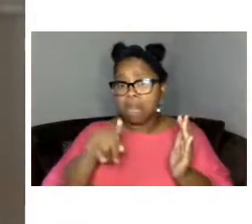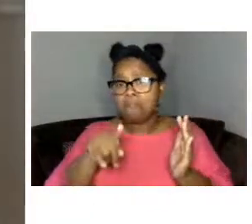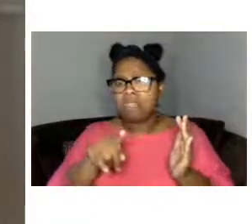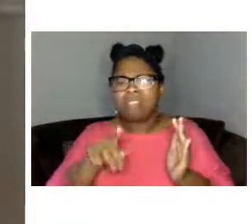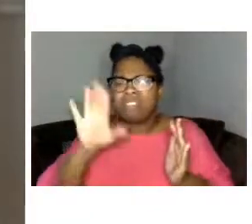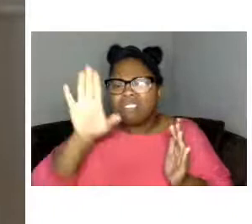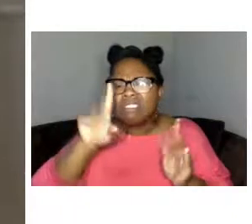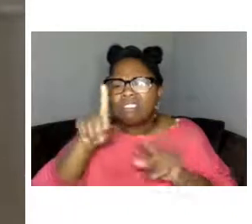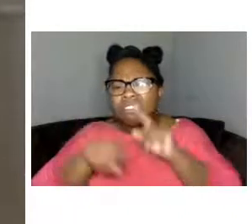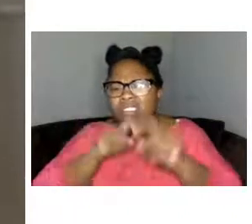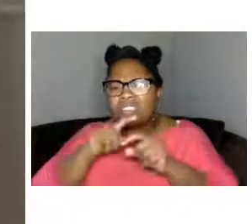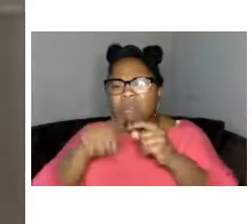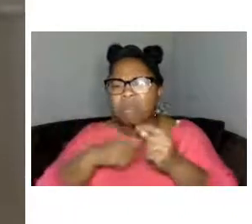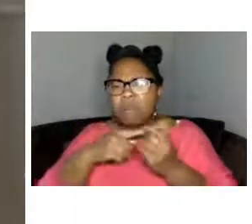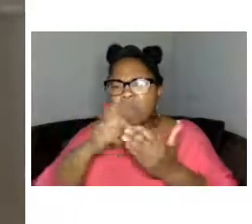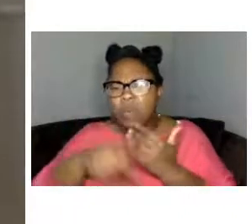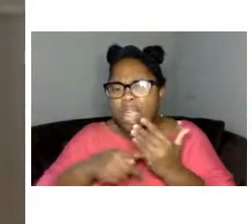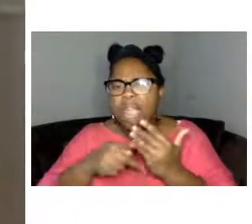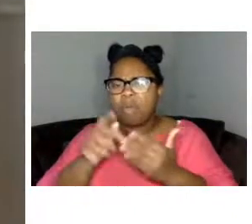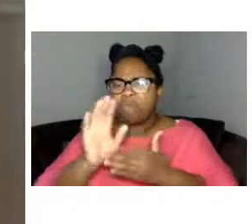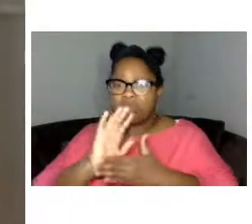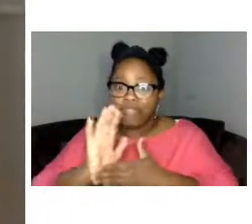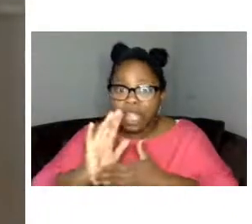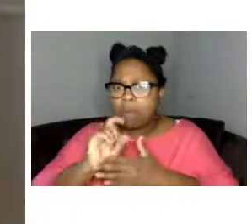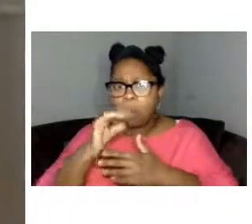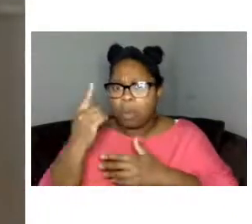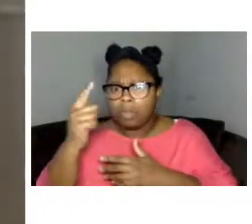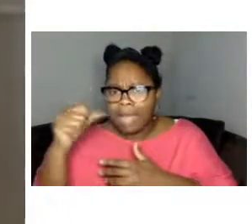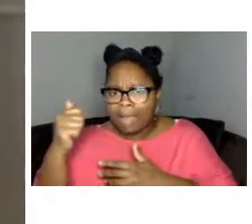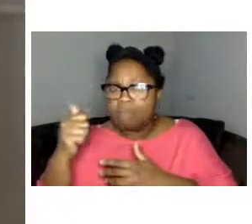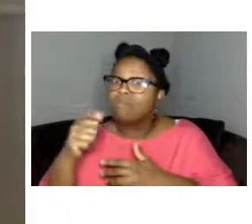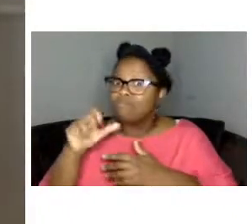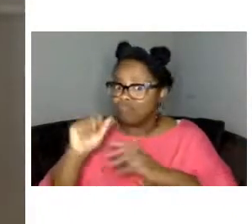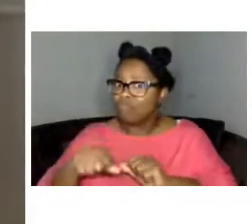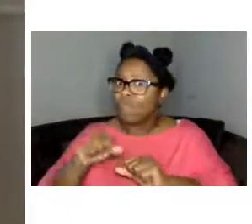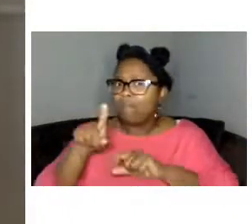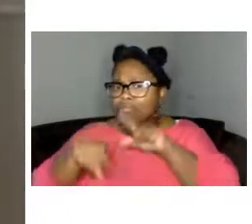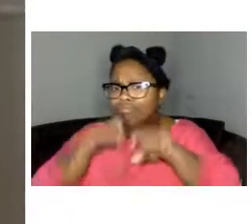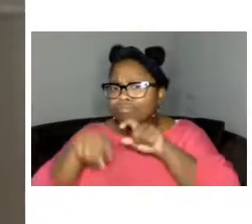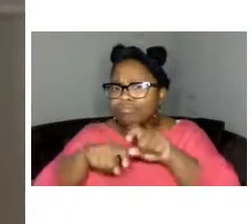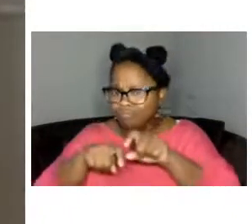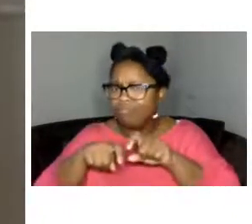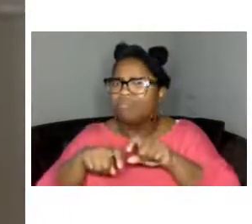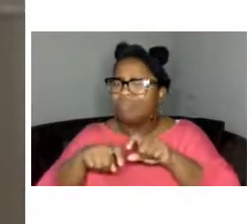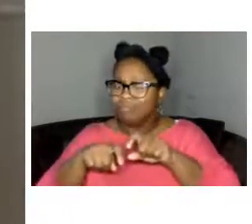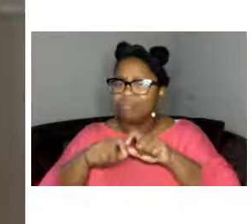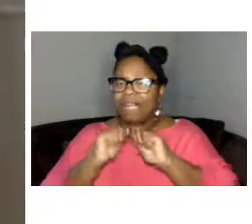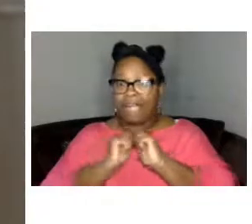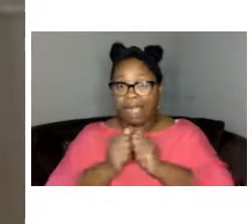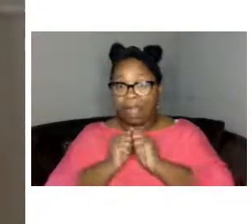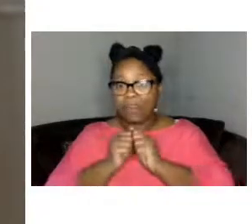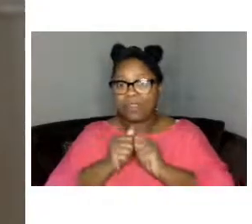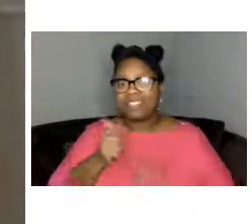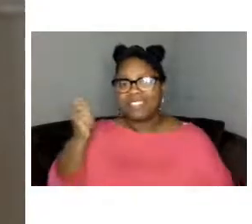about this program the films or anything else related to today's event by subscribing to get our weekly